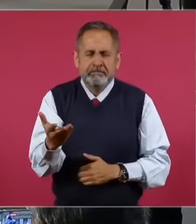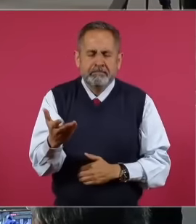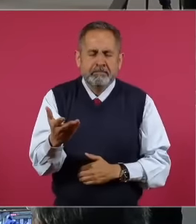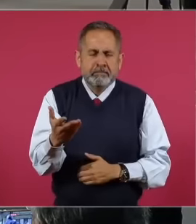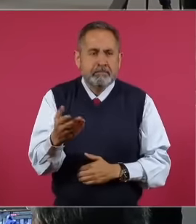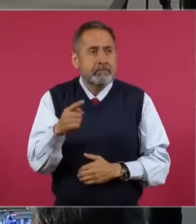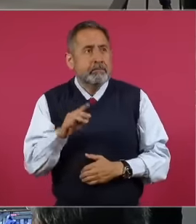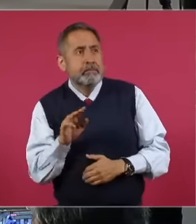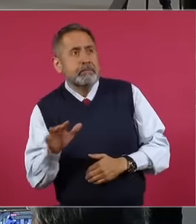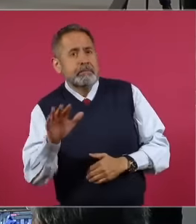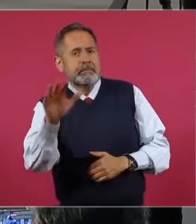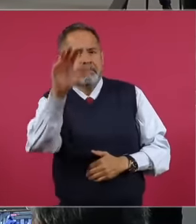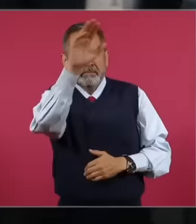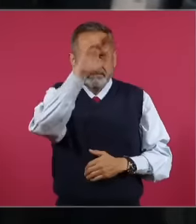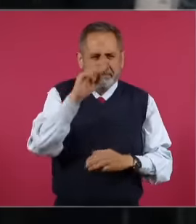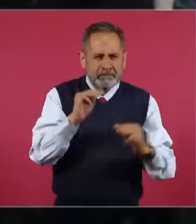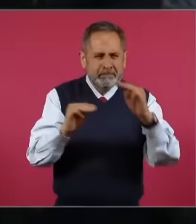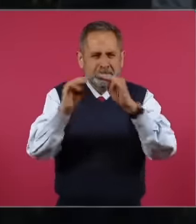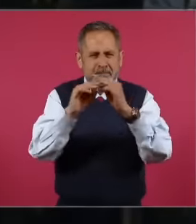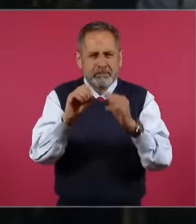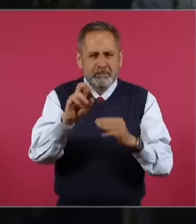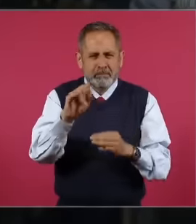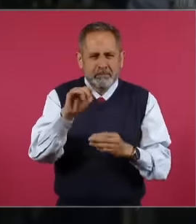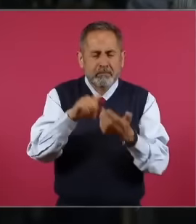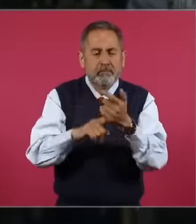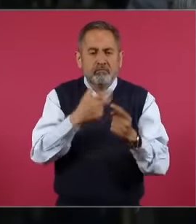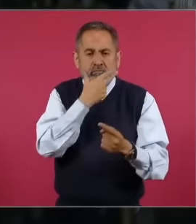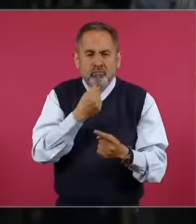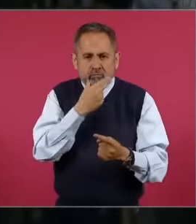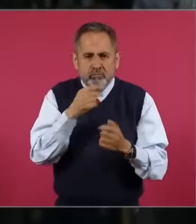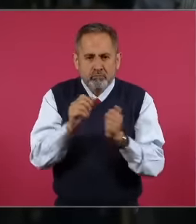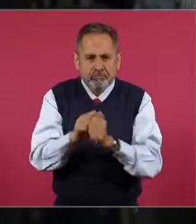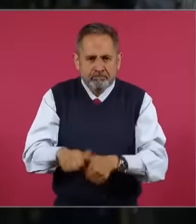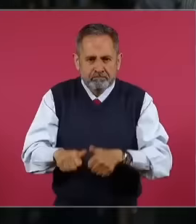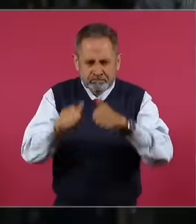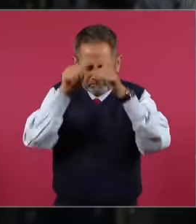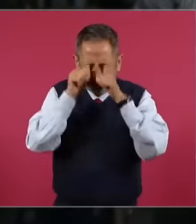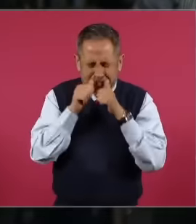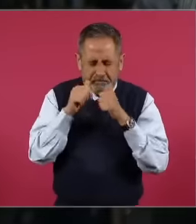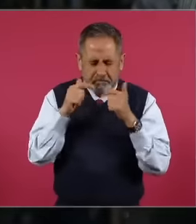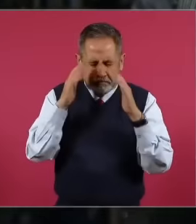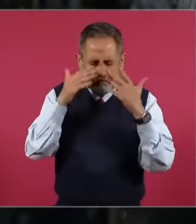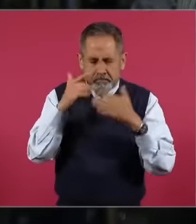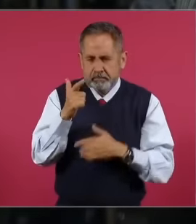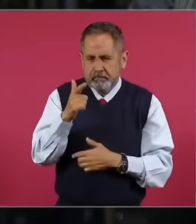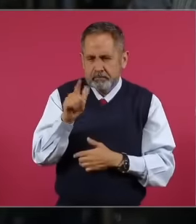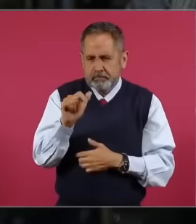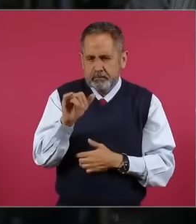Madre Oriental a man conera by glaucoma pres in one of his